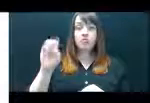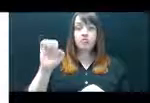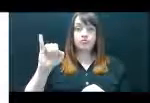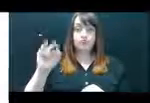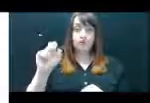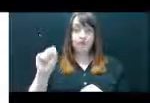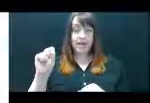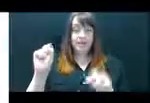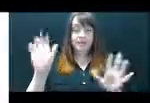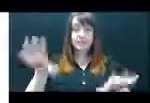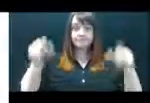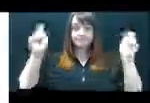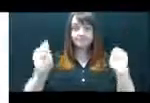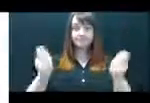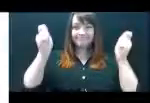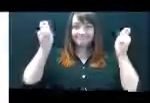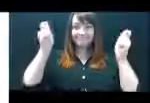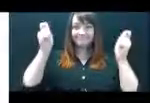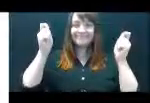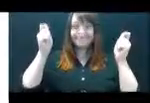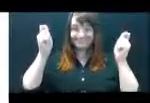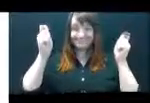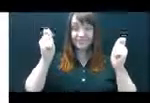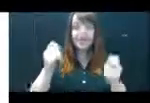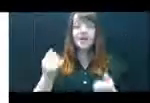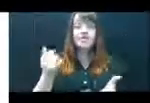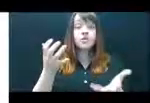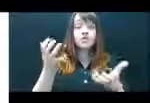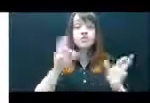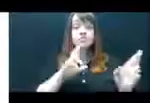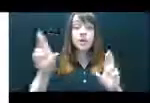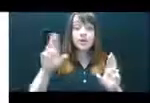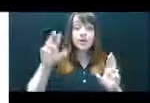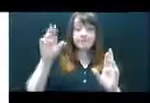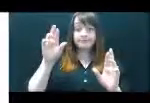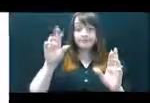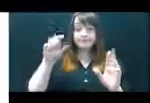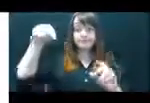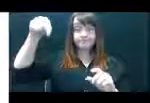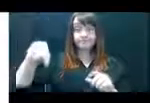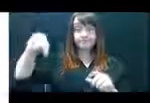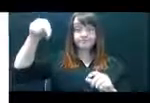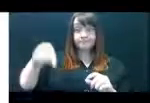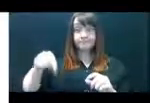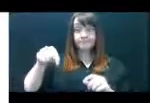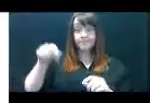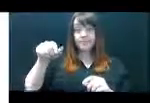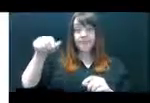computer, you can press the down arrow key to move to the first field to fill in on the